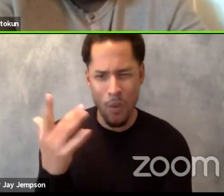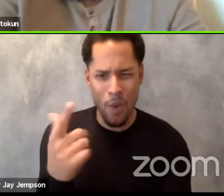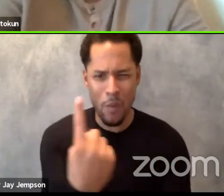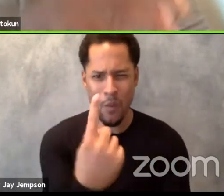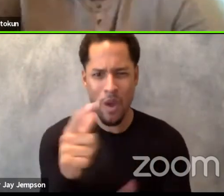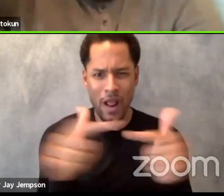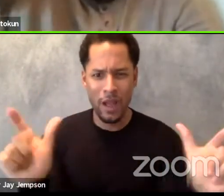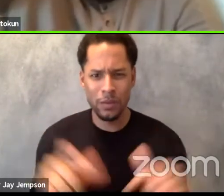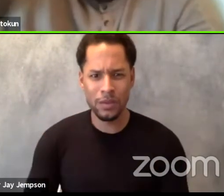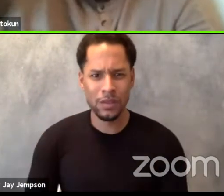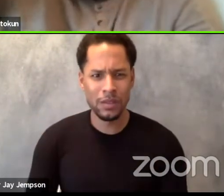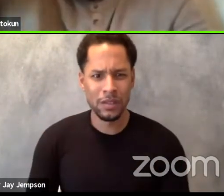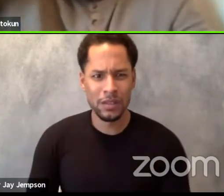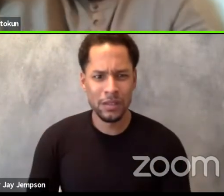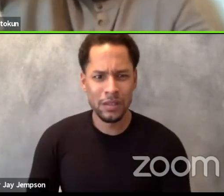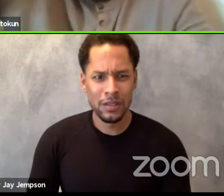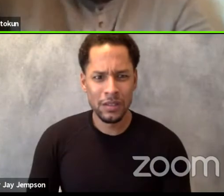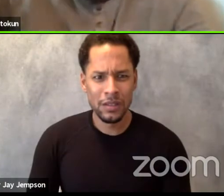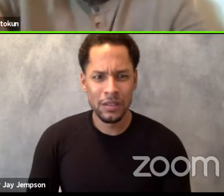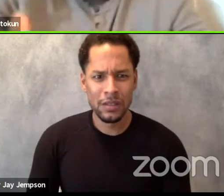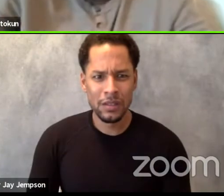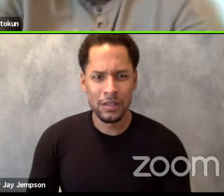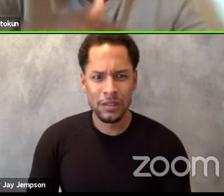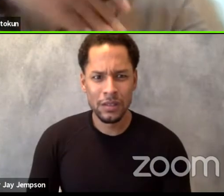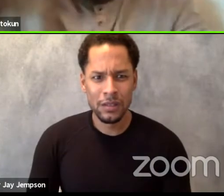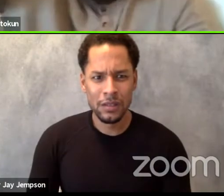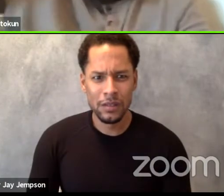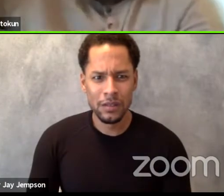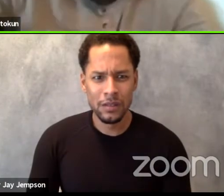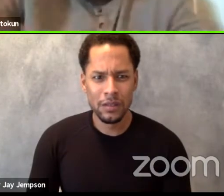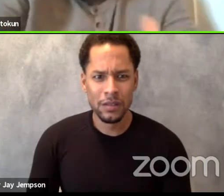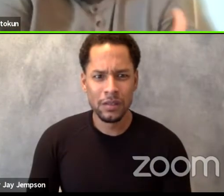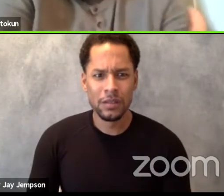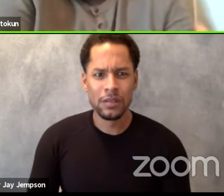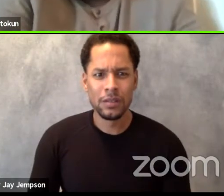If they interpret Spanish and whatever to people, interpret Africa as well.